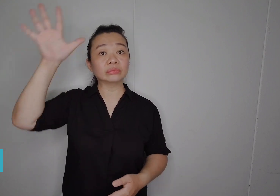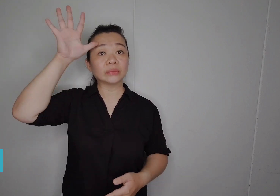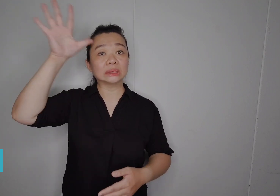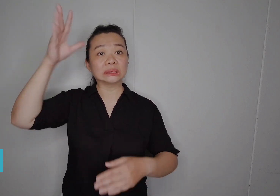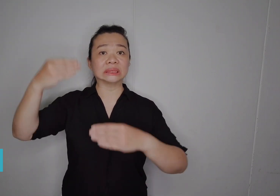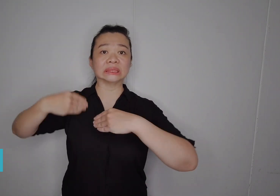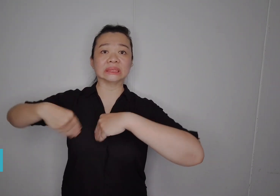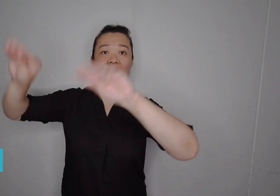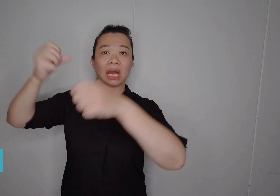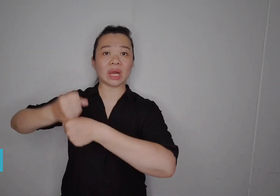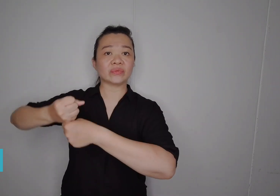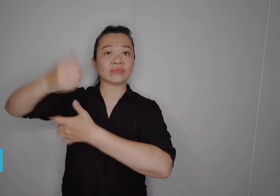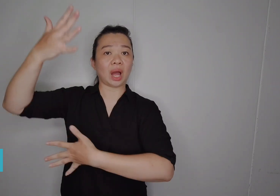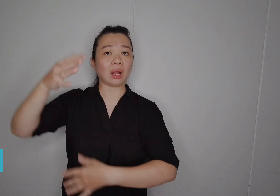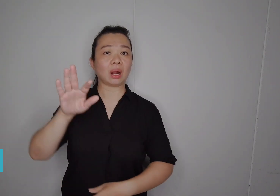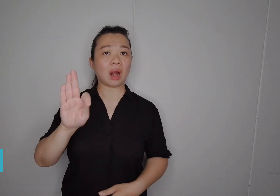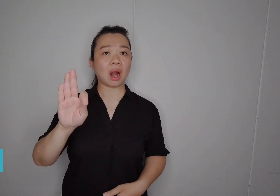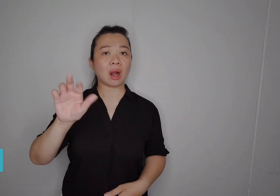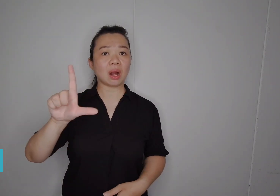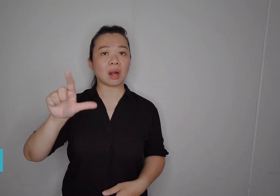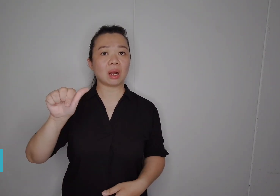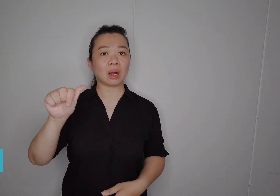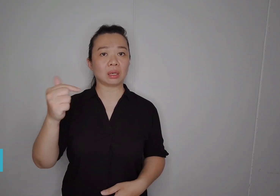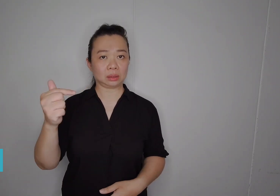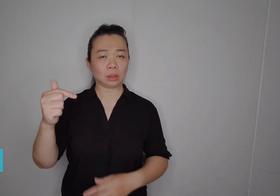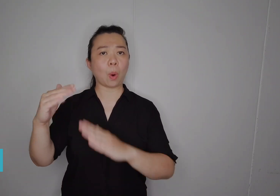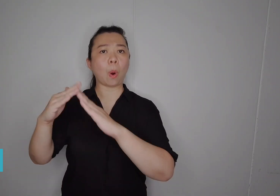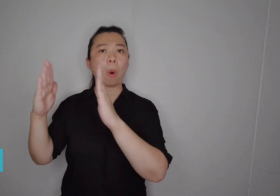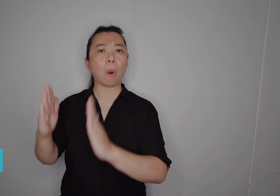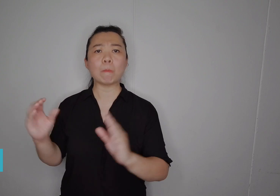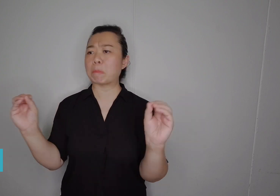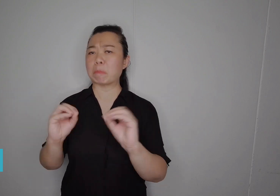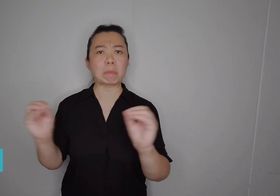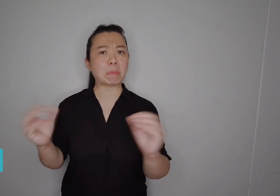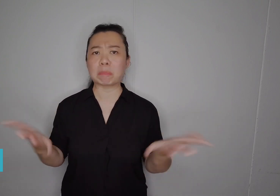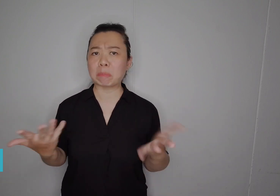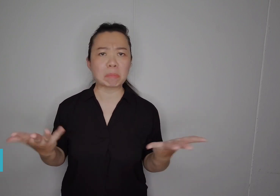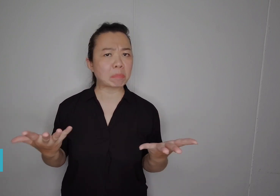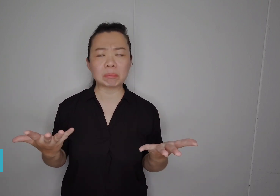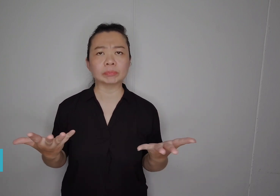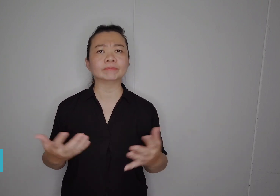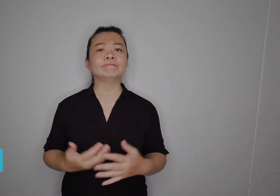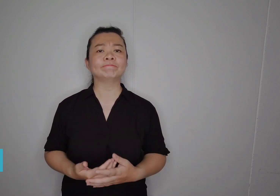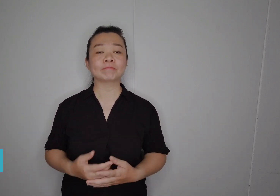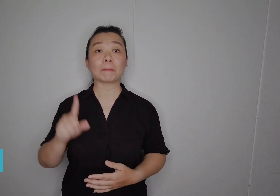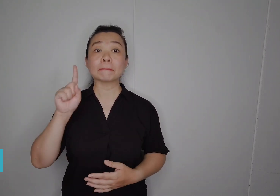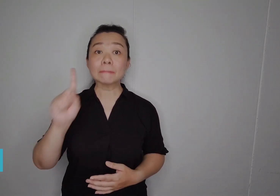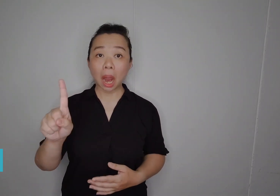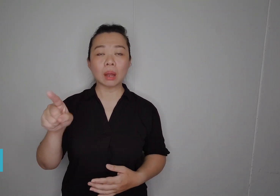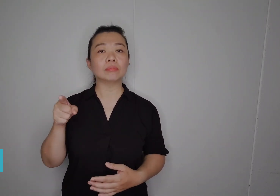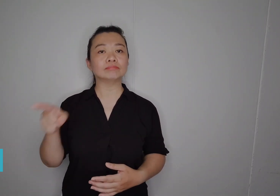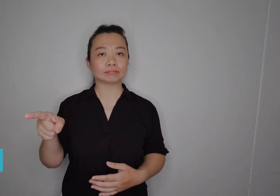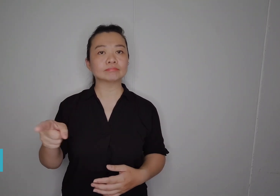his father sold their home so they were homeless. He received help